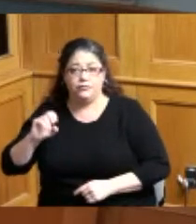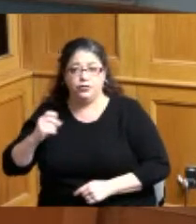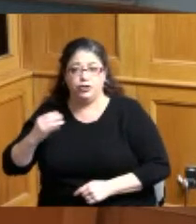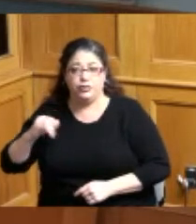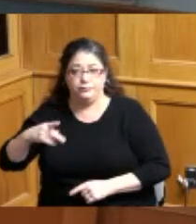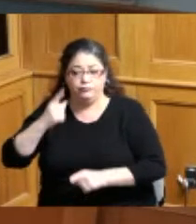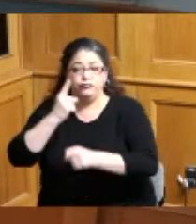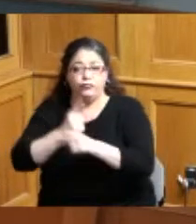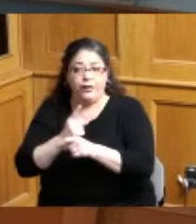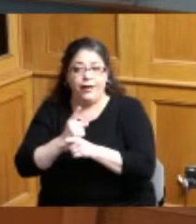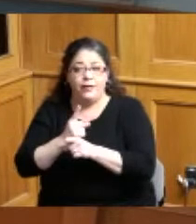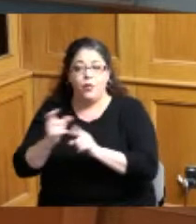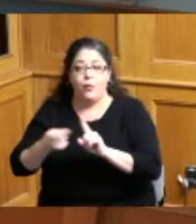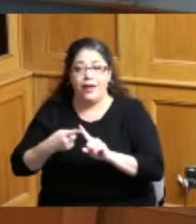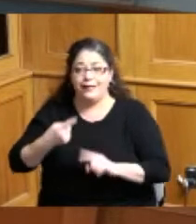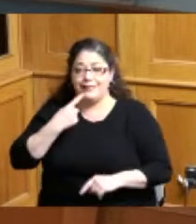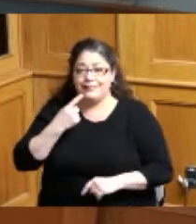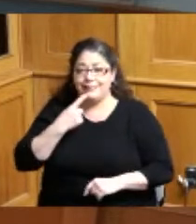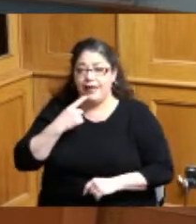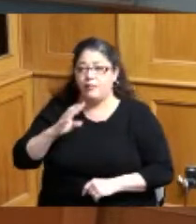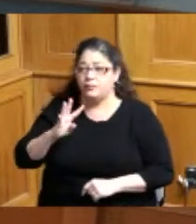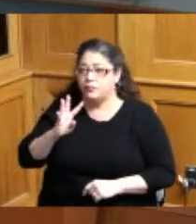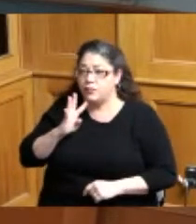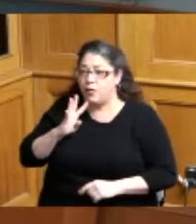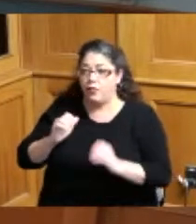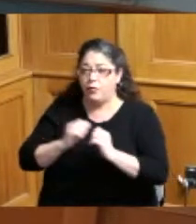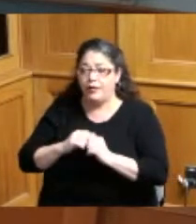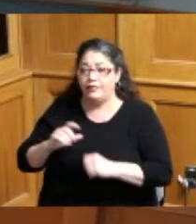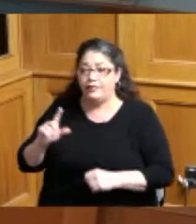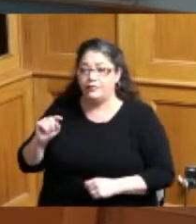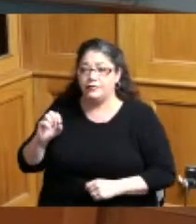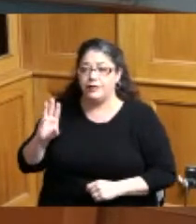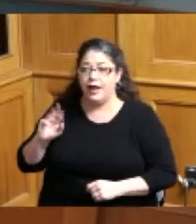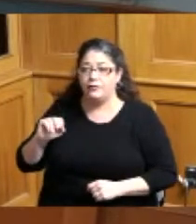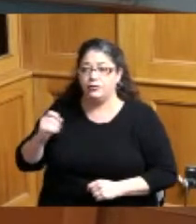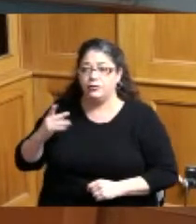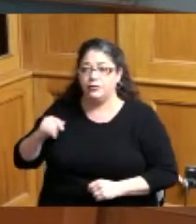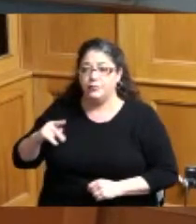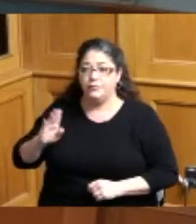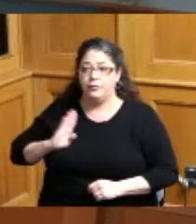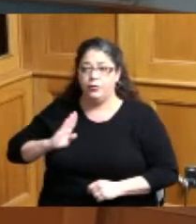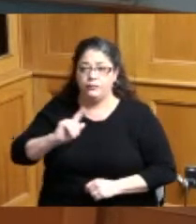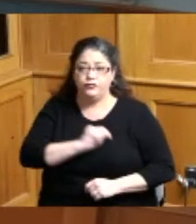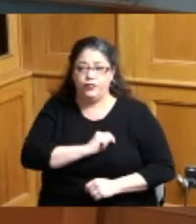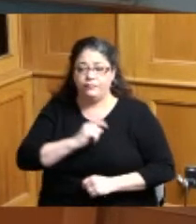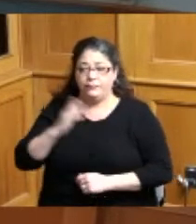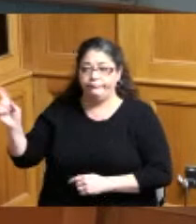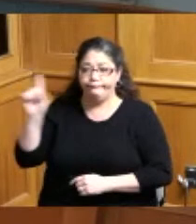so when when we say we want to talk to the towns township Trustees you are representing those